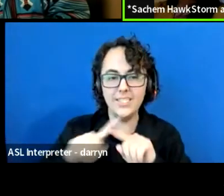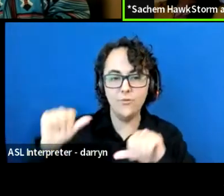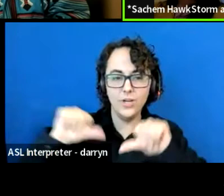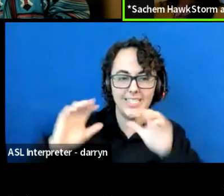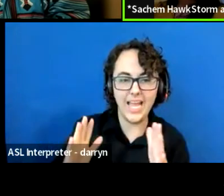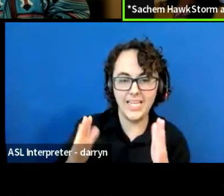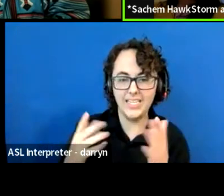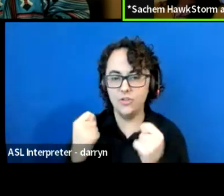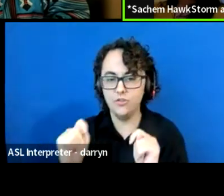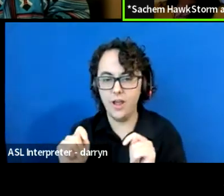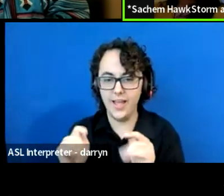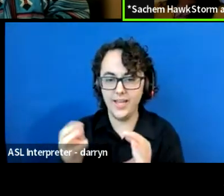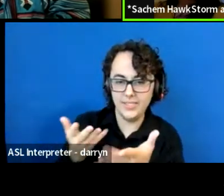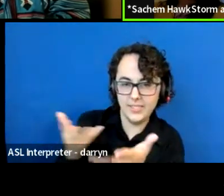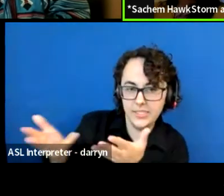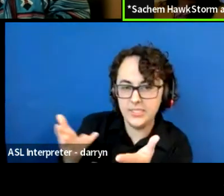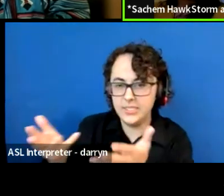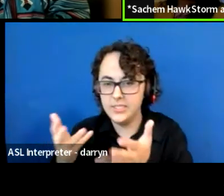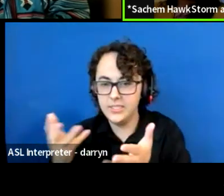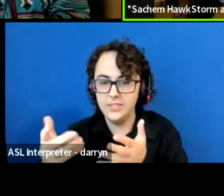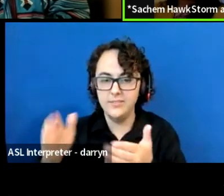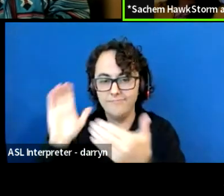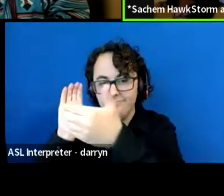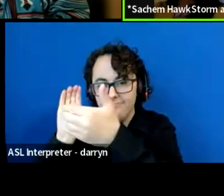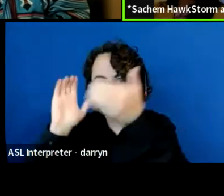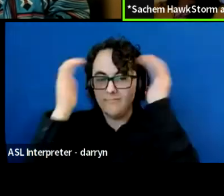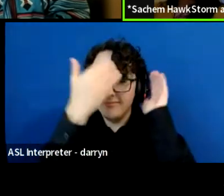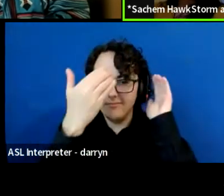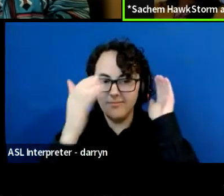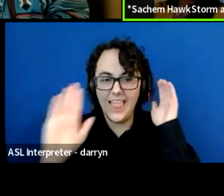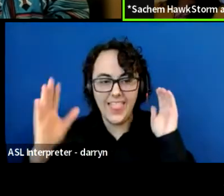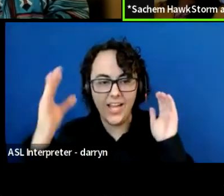that they think with a more indigenous perspective.